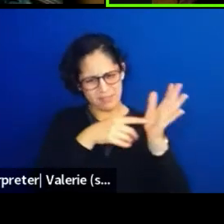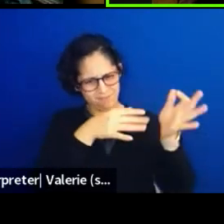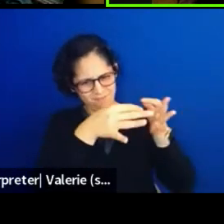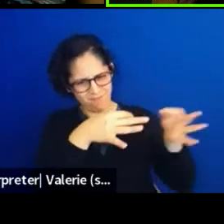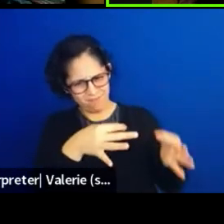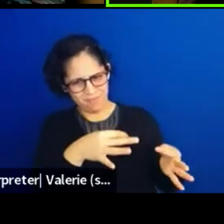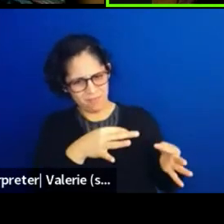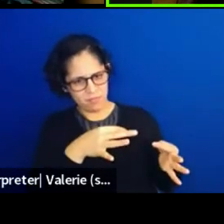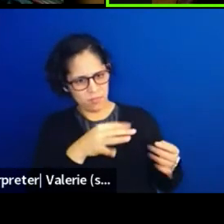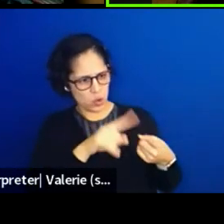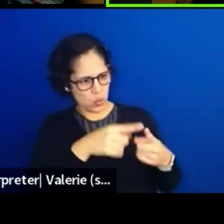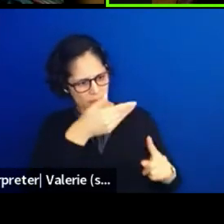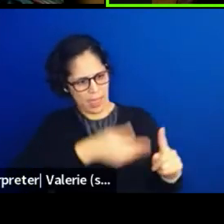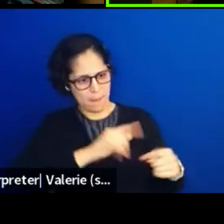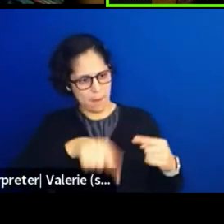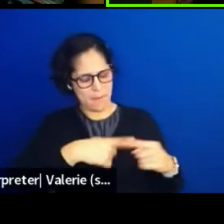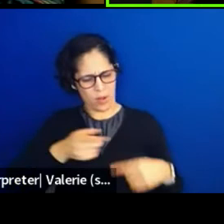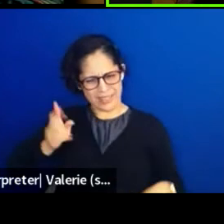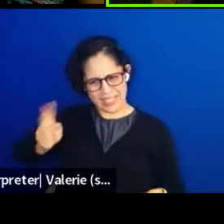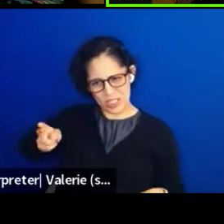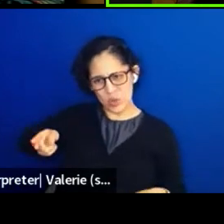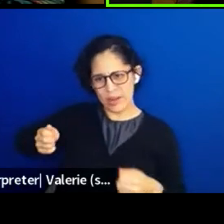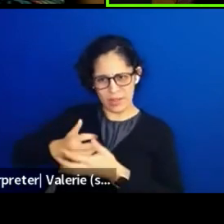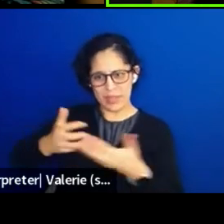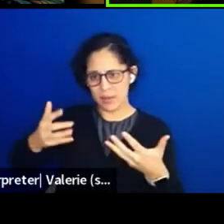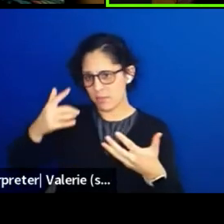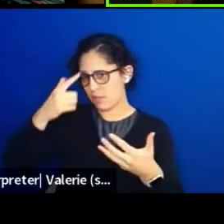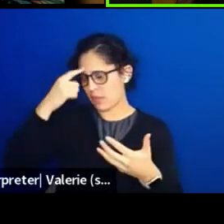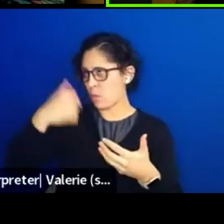when I was talking about, and I feel the so...